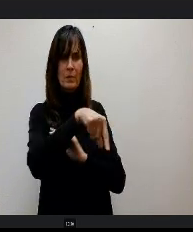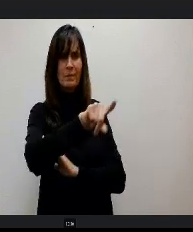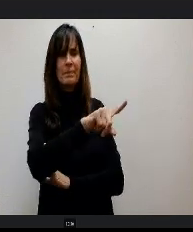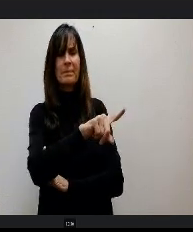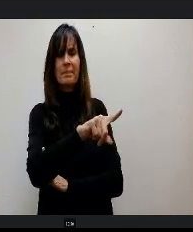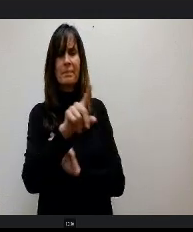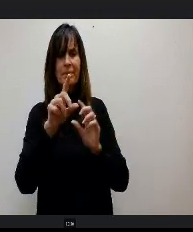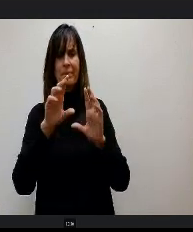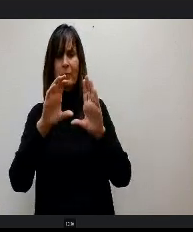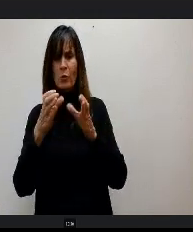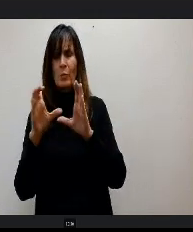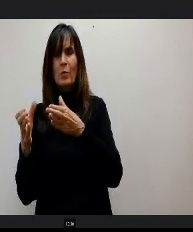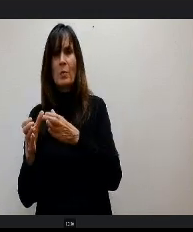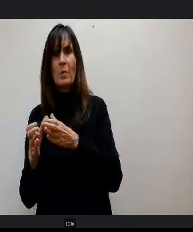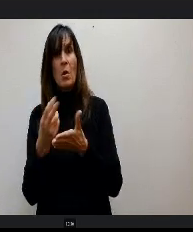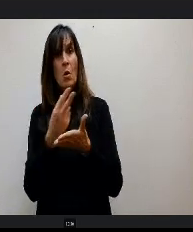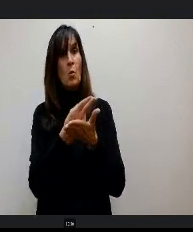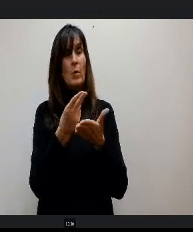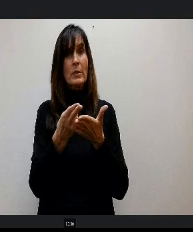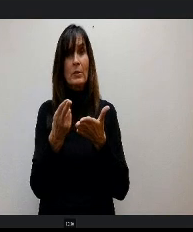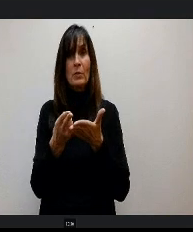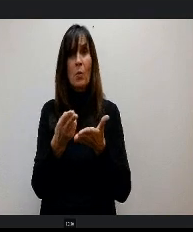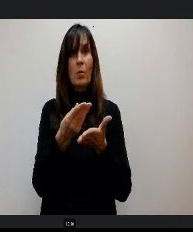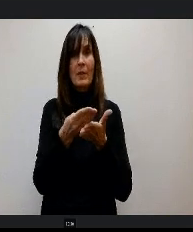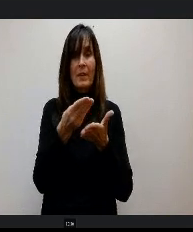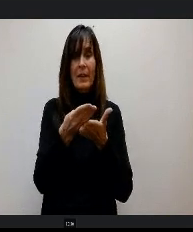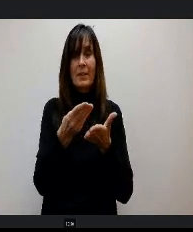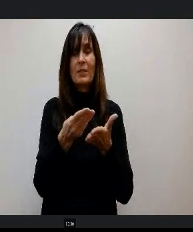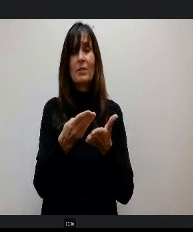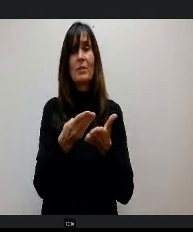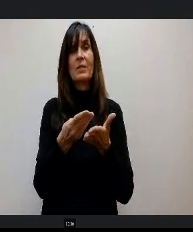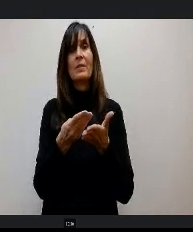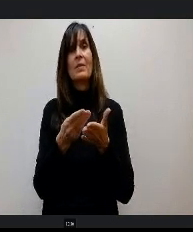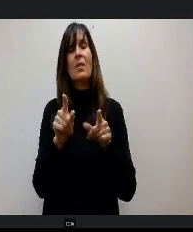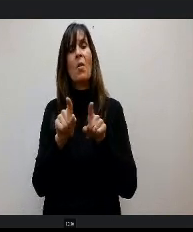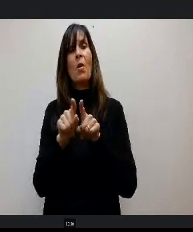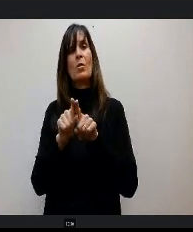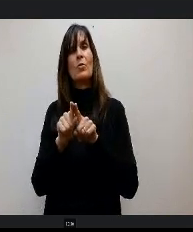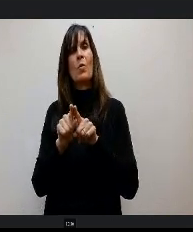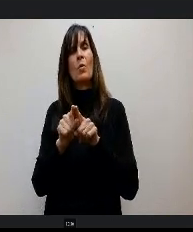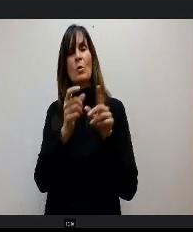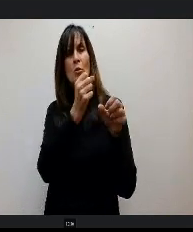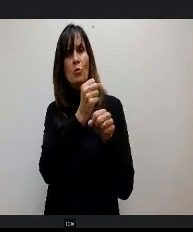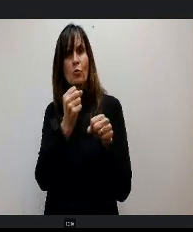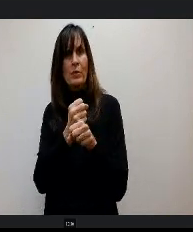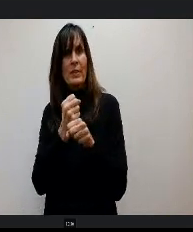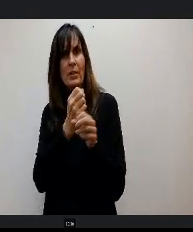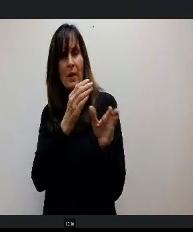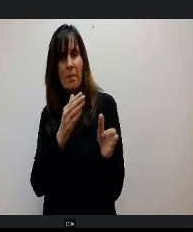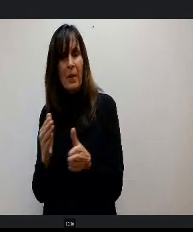The Resource Allocation Committee kind of and around the strategic plan they gave all of those stakeholder groups gave us some great feedback